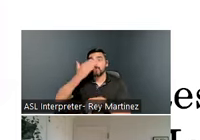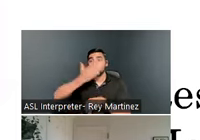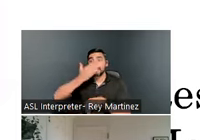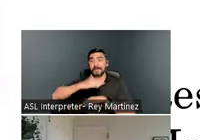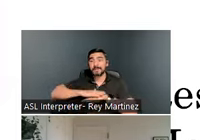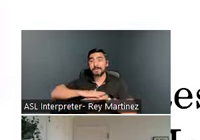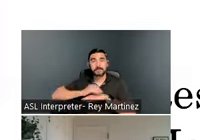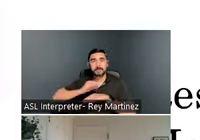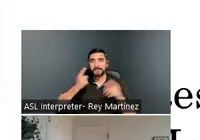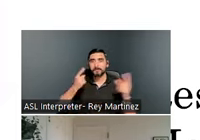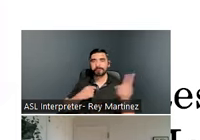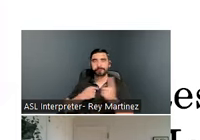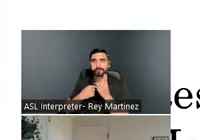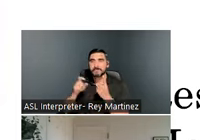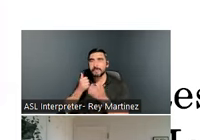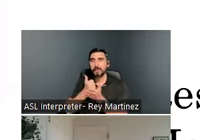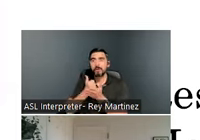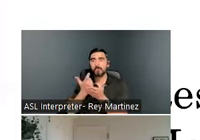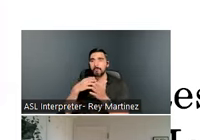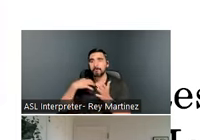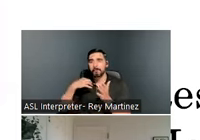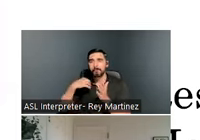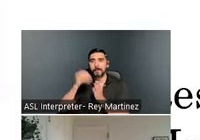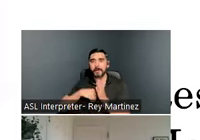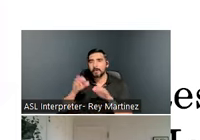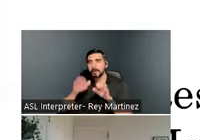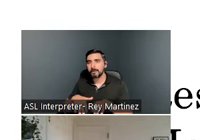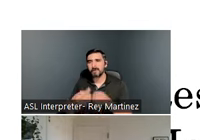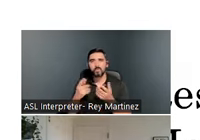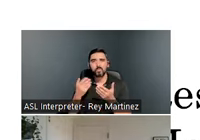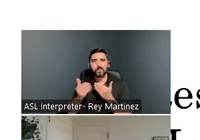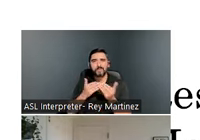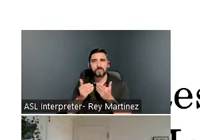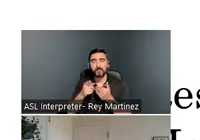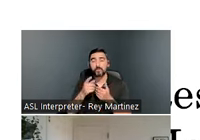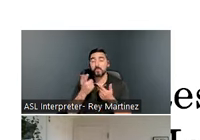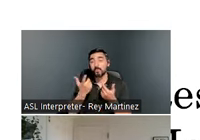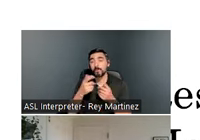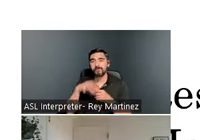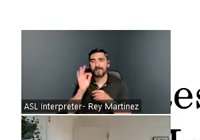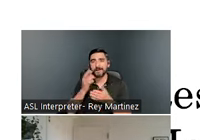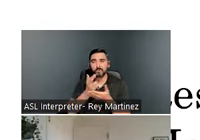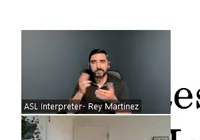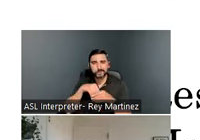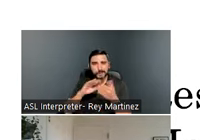assistance like application completion, finding resources in the community, etc.